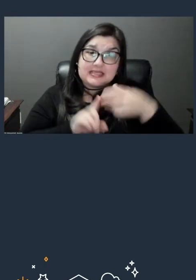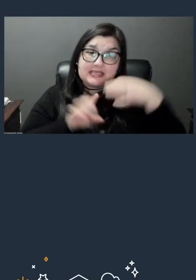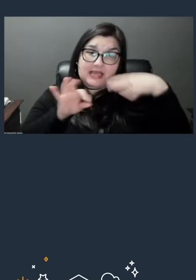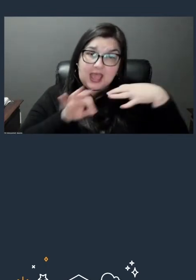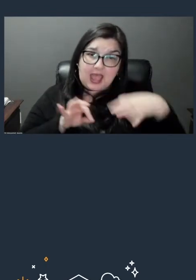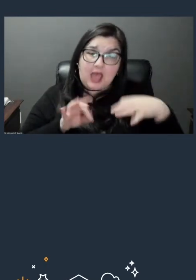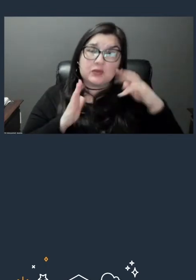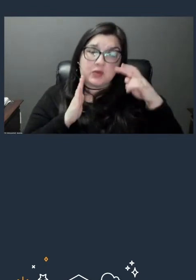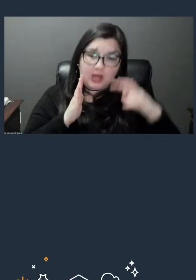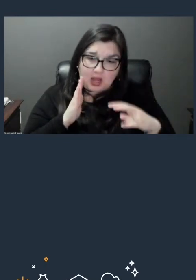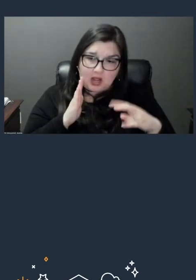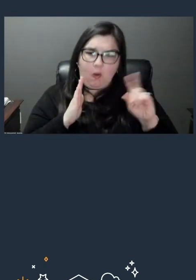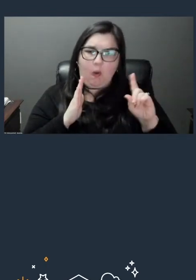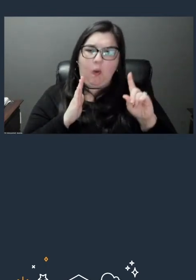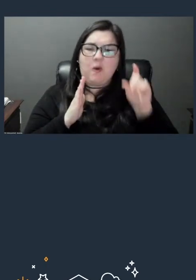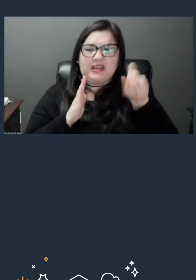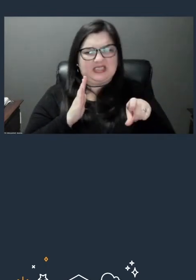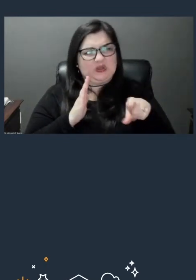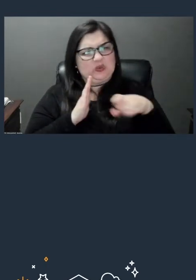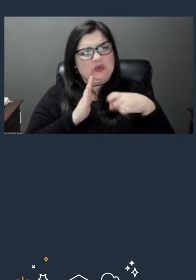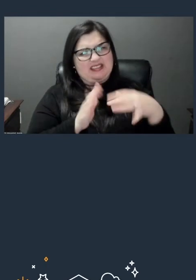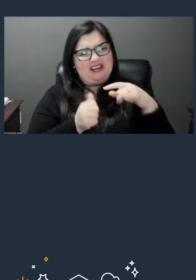That's a good idea, yeah. And do badges expire?